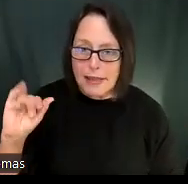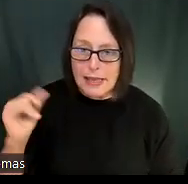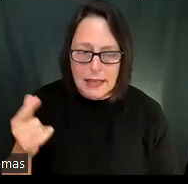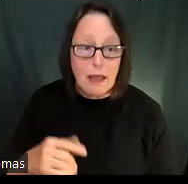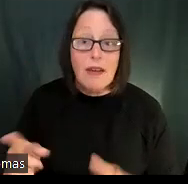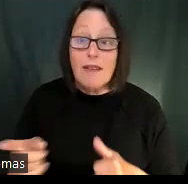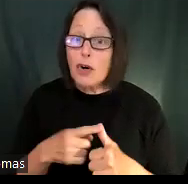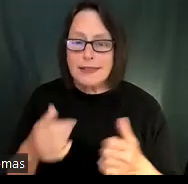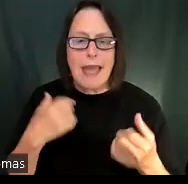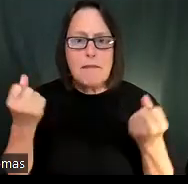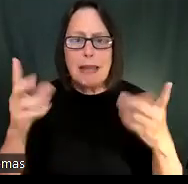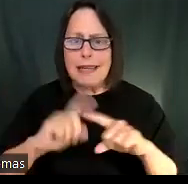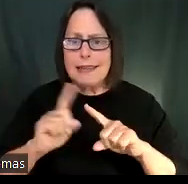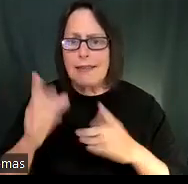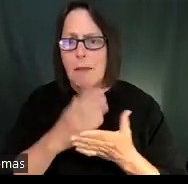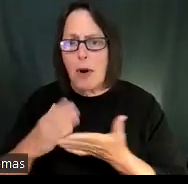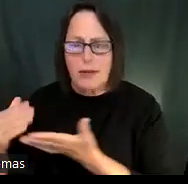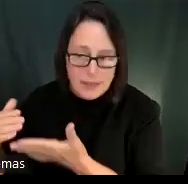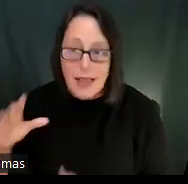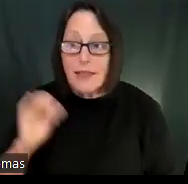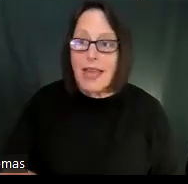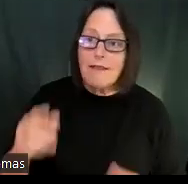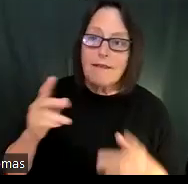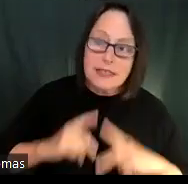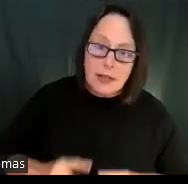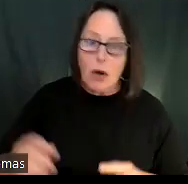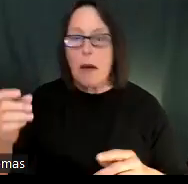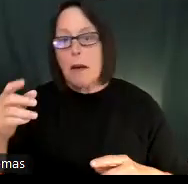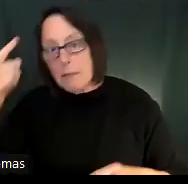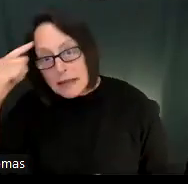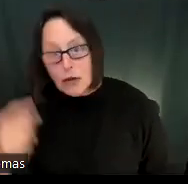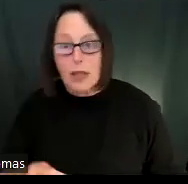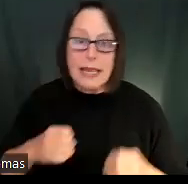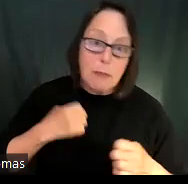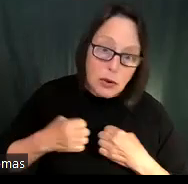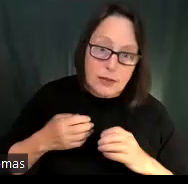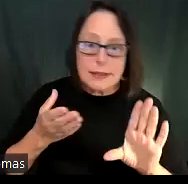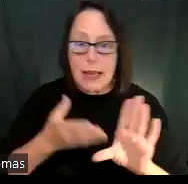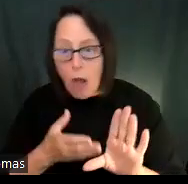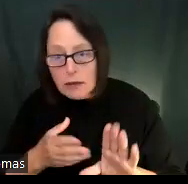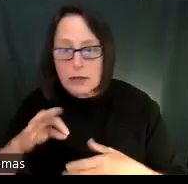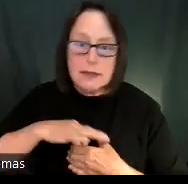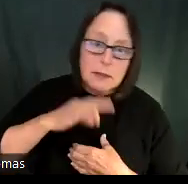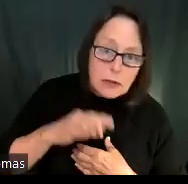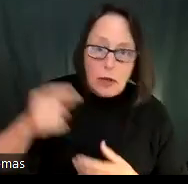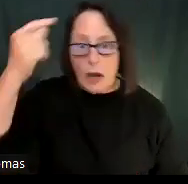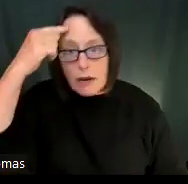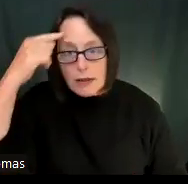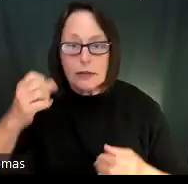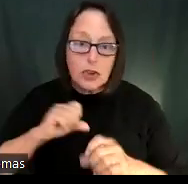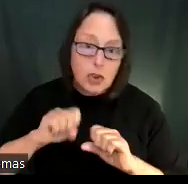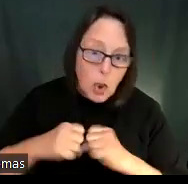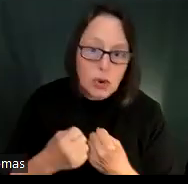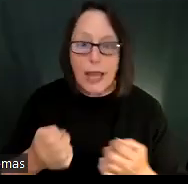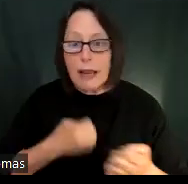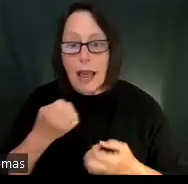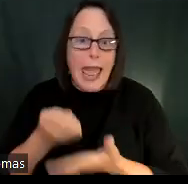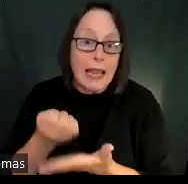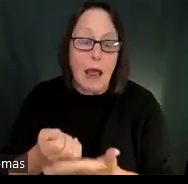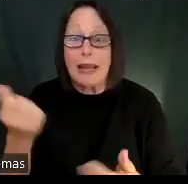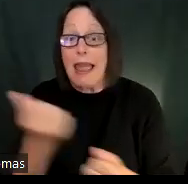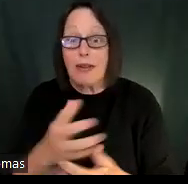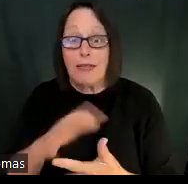And what aspects of ourselves are we feeling that way or not? Right? So the one important thing to remember, so here is like some key pieces of information that we've learned about in terms of well-being.